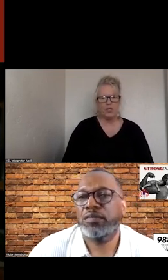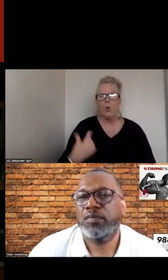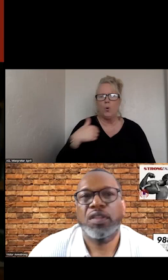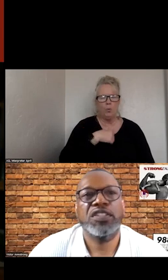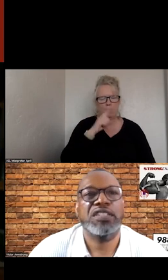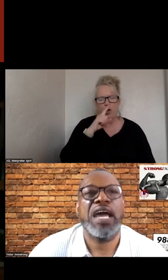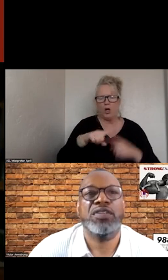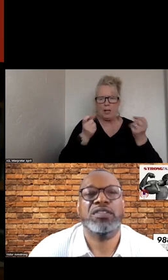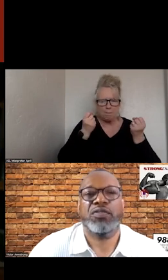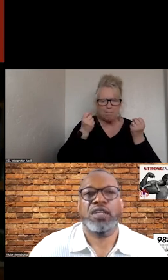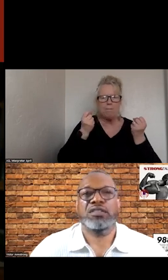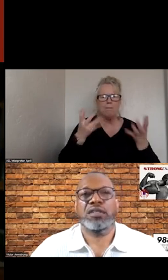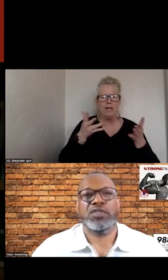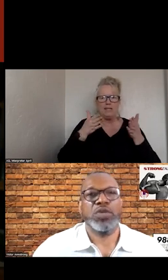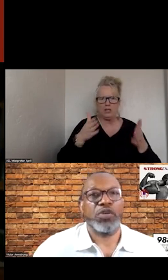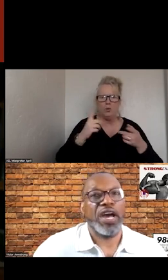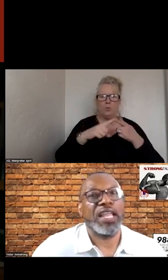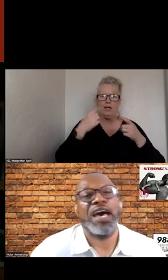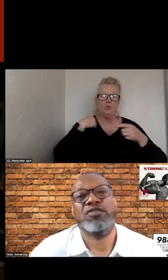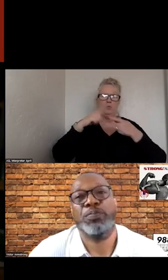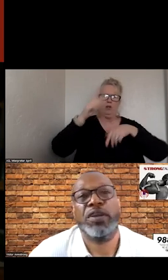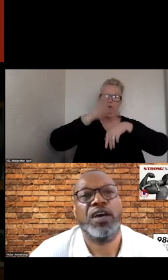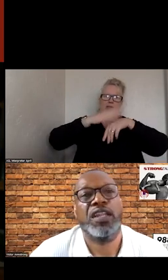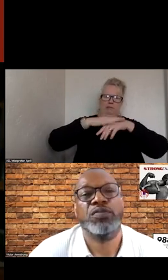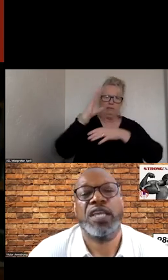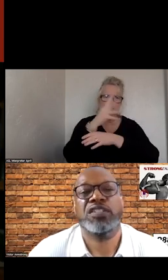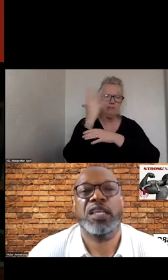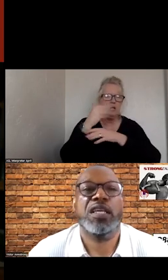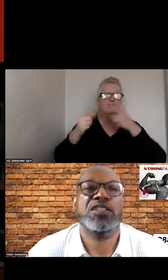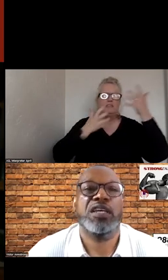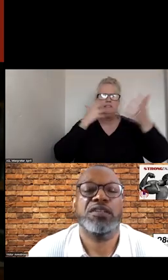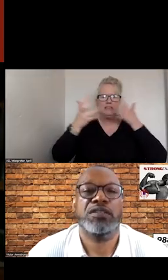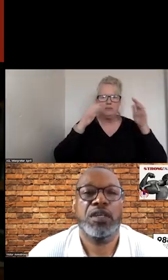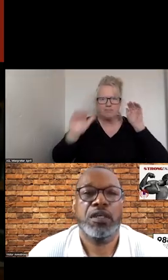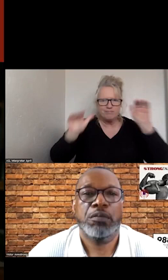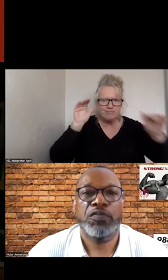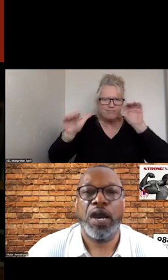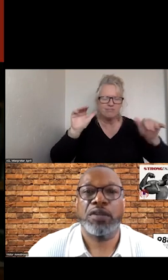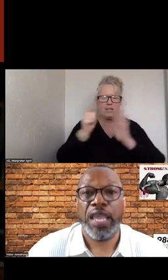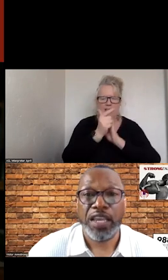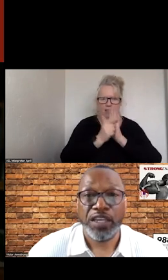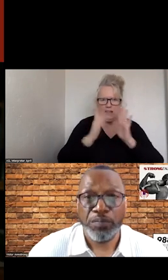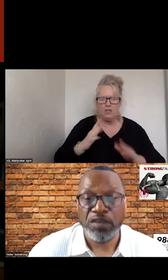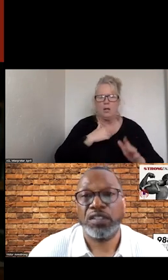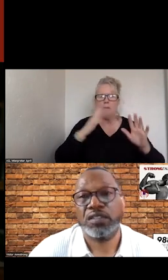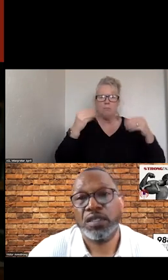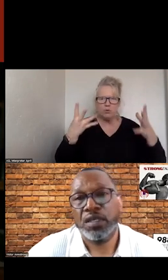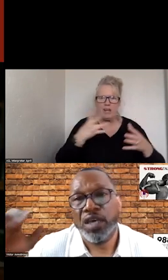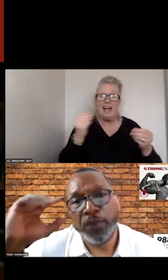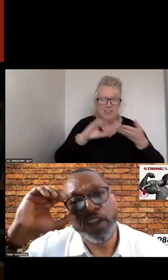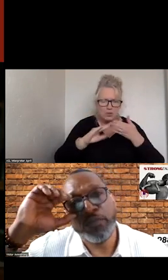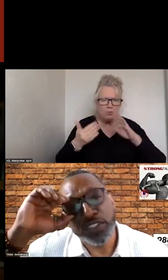THE SIRENS OF CRISIS SERVICES. WE CRY OUT AND EDUCATE EDUCATORS ABOUT OUR